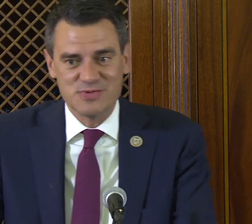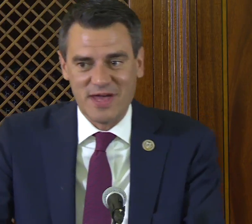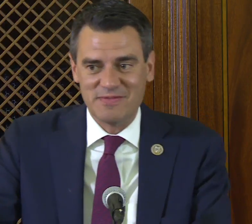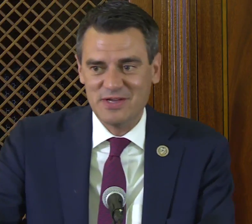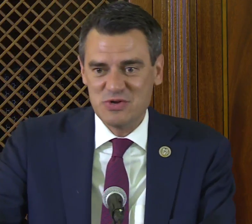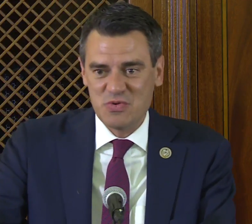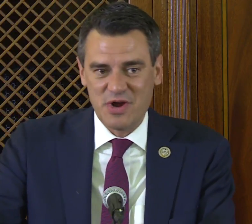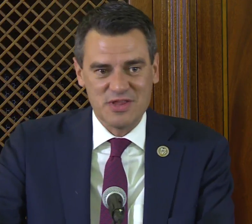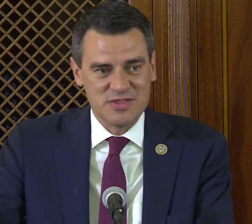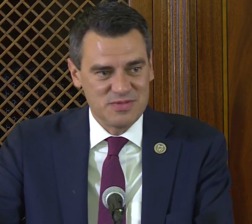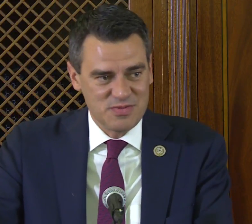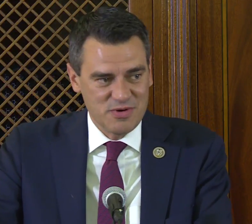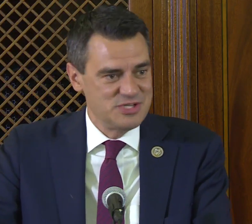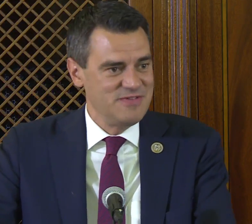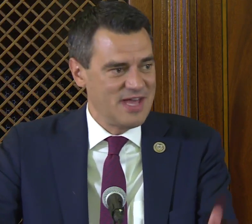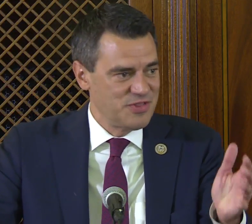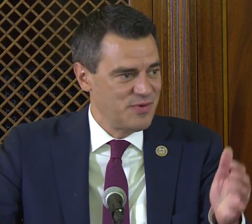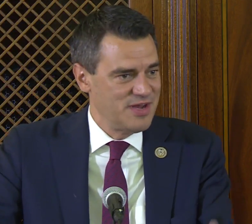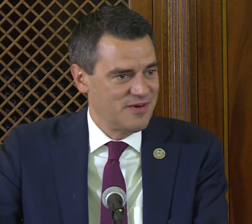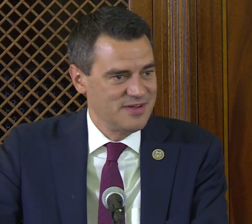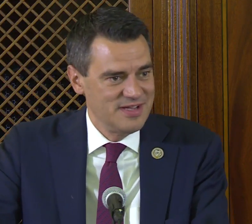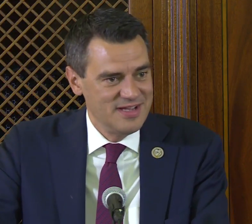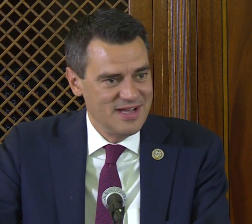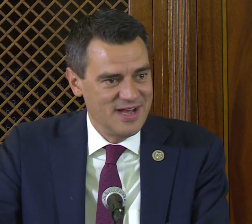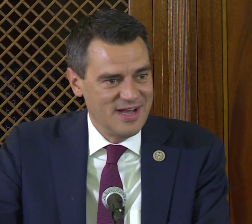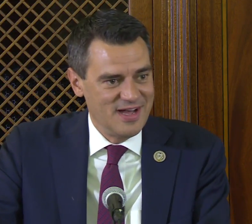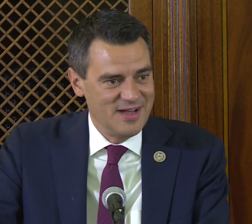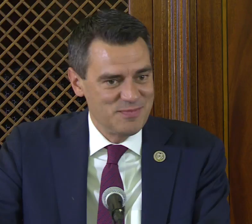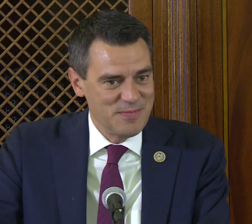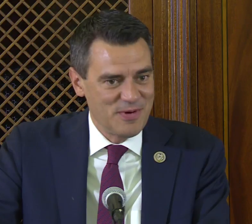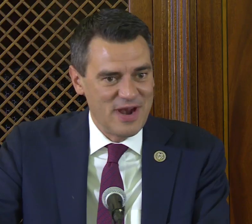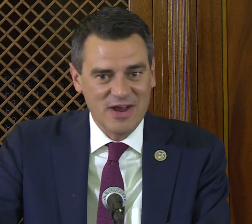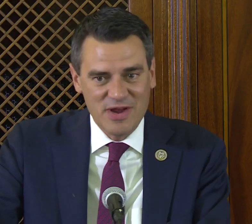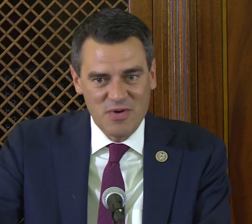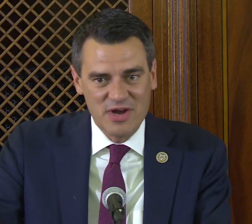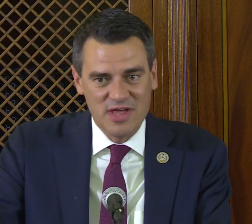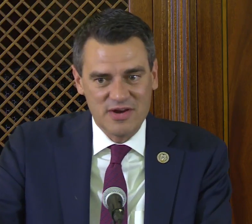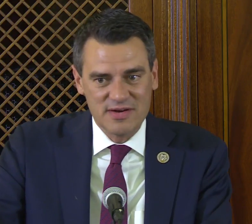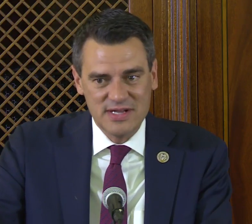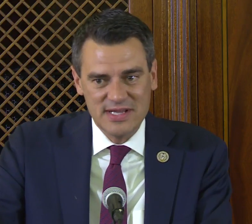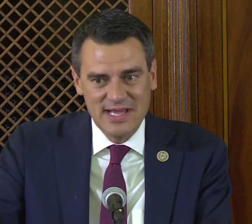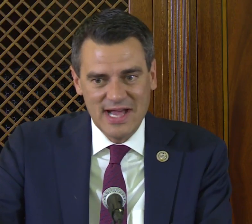without wanting to throw your TV out the window. People are angry at one another.